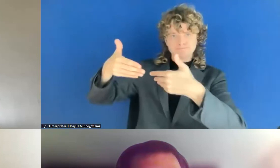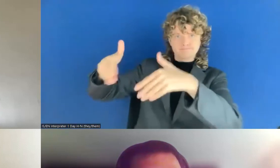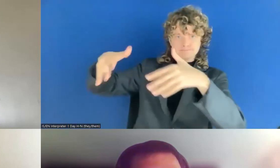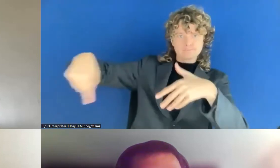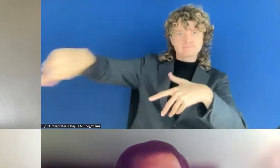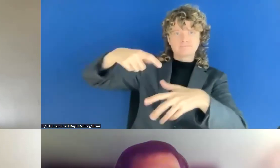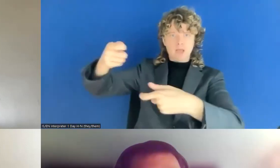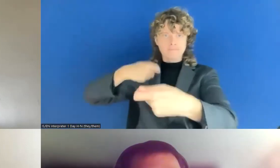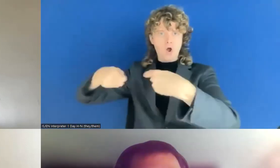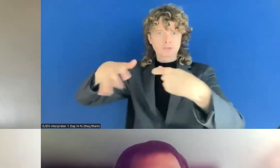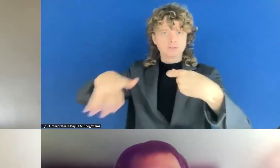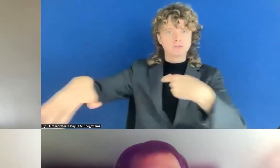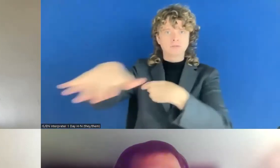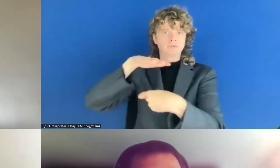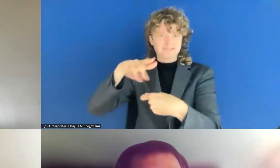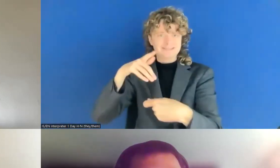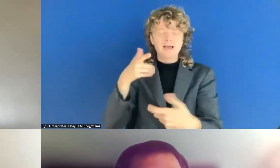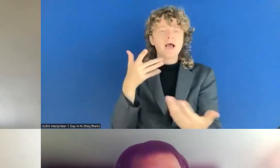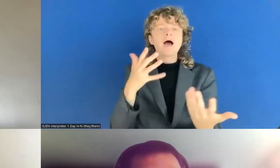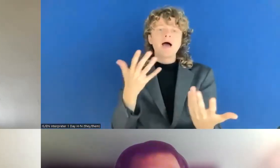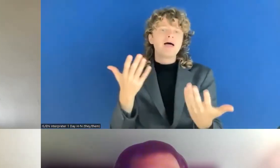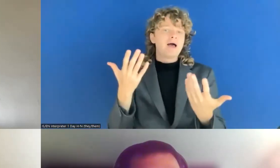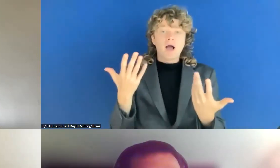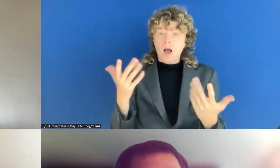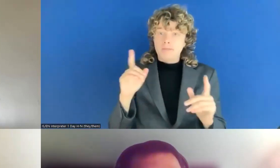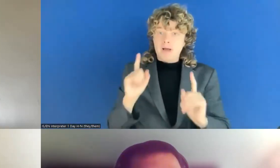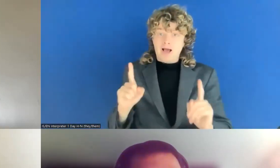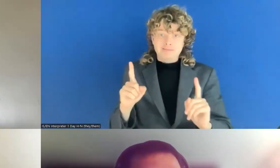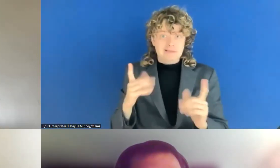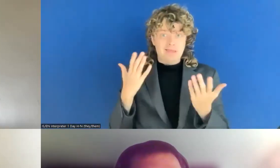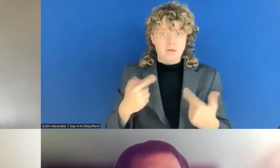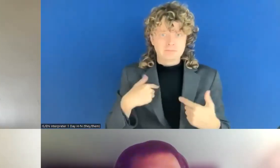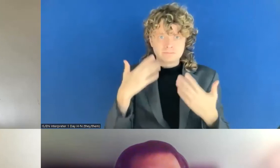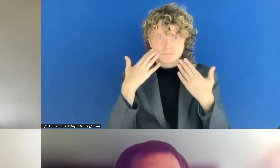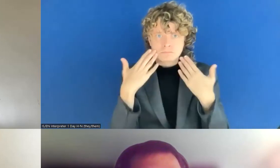As for now, I don't think that's really on the horizon for now.